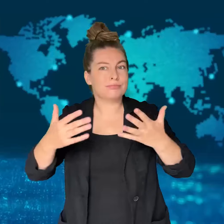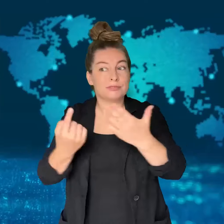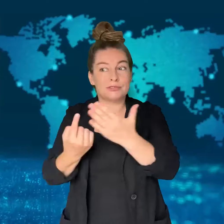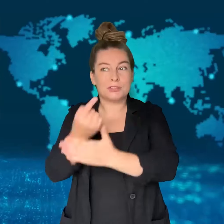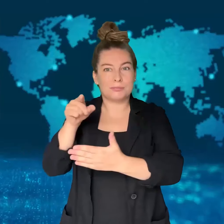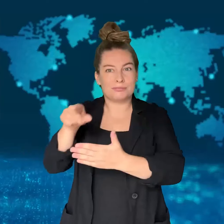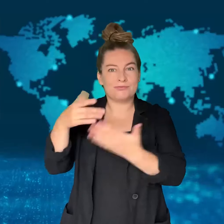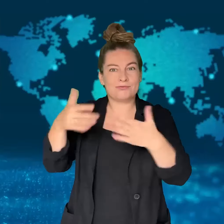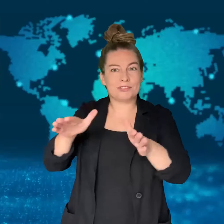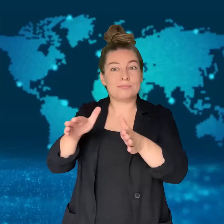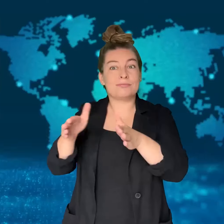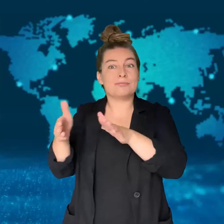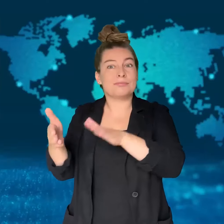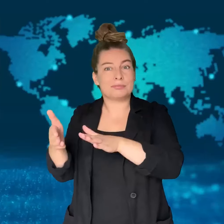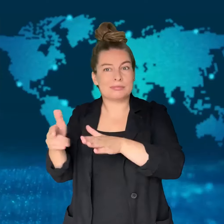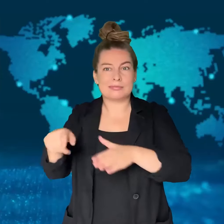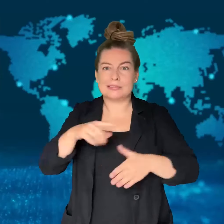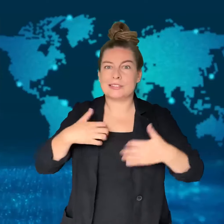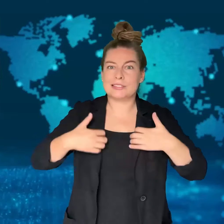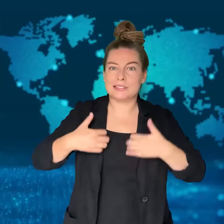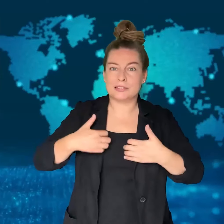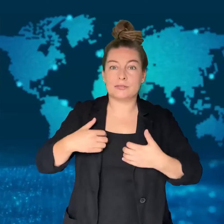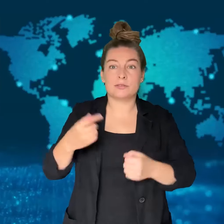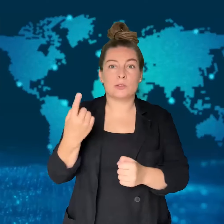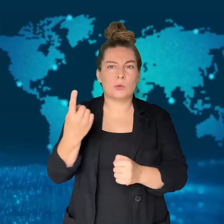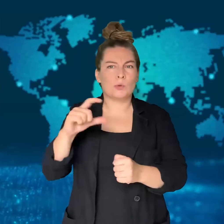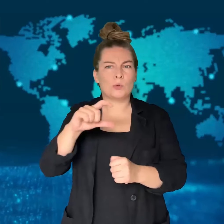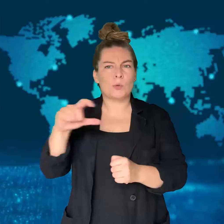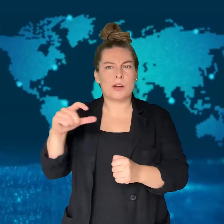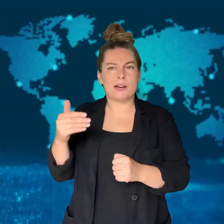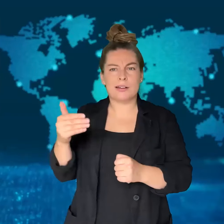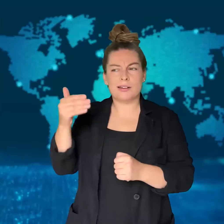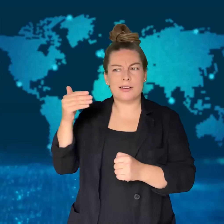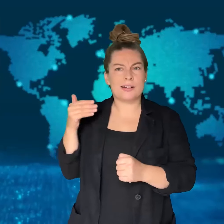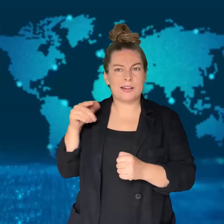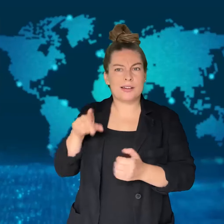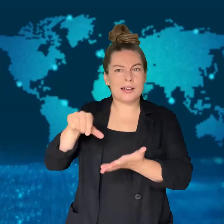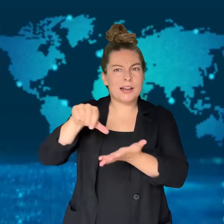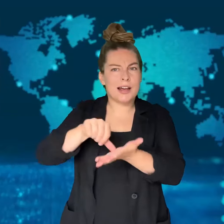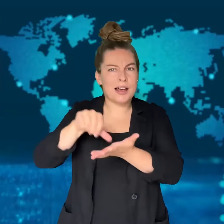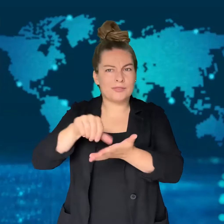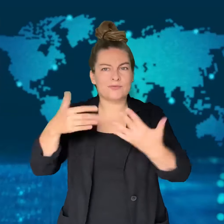assassination took place in Iran.